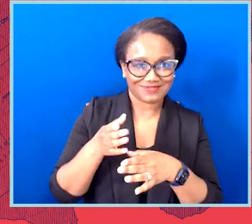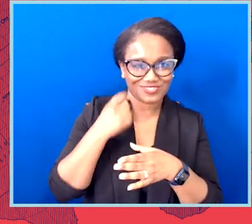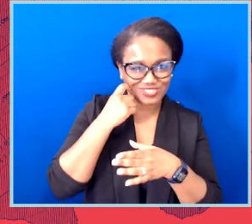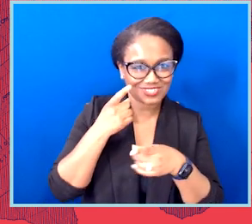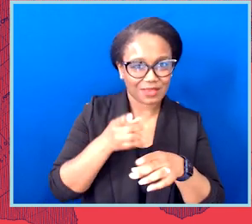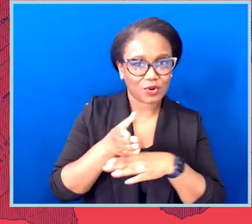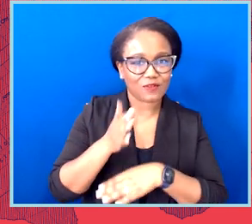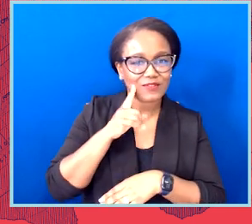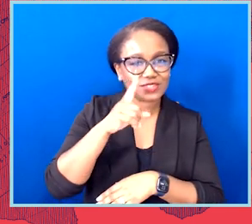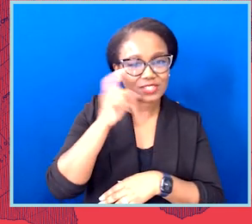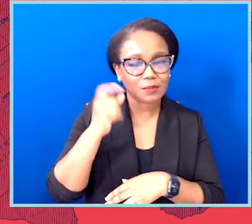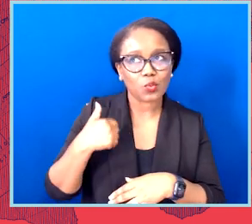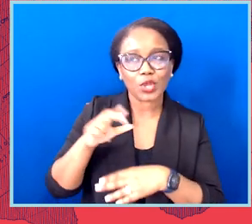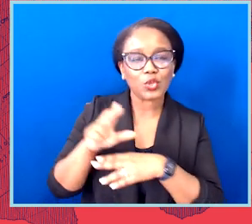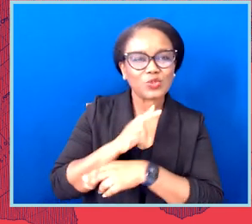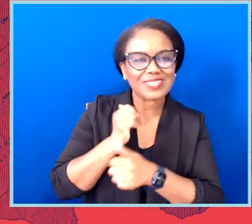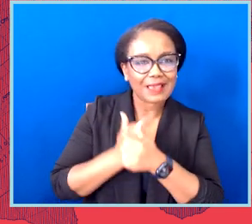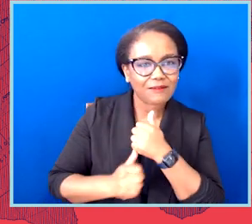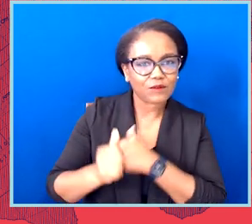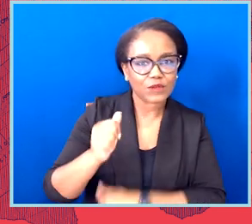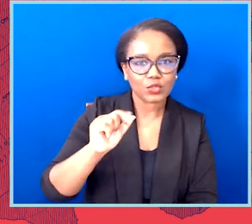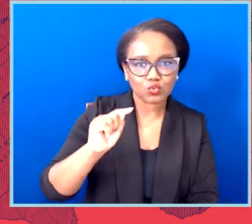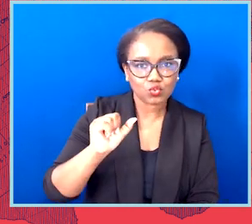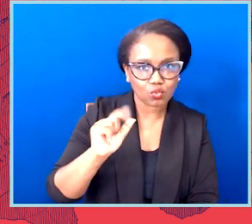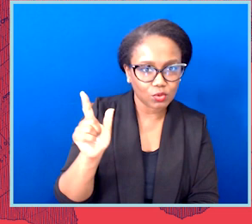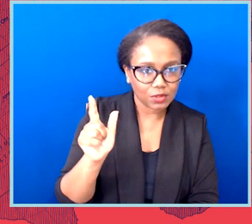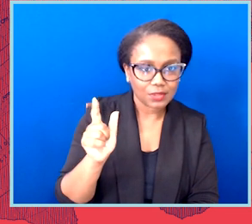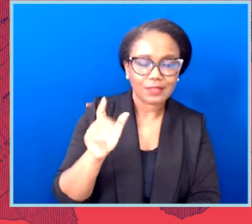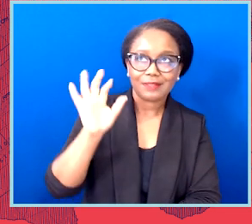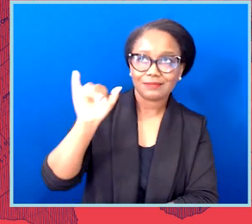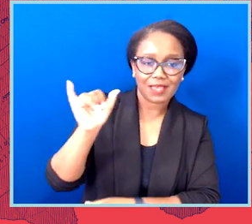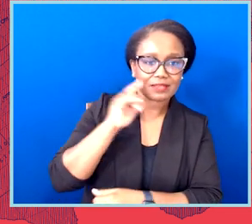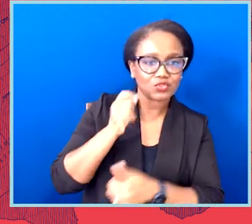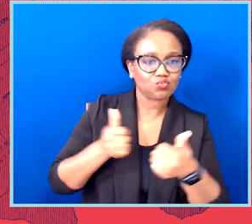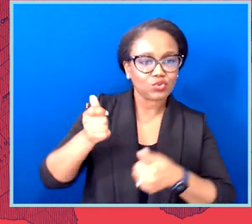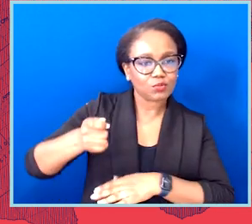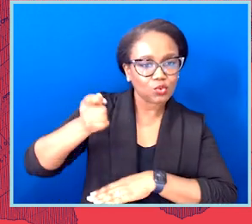are using every tool, the decision, that decision and the conservative courts we're facing more